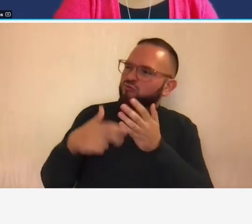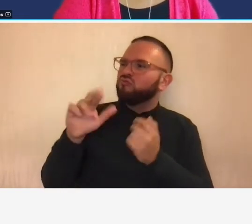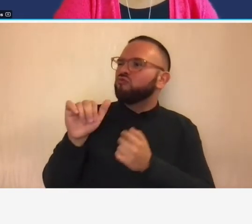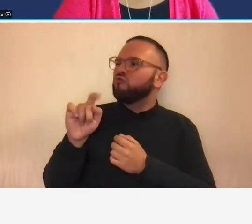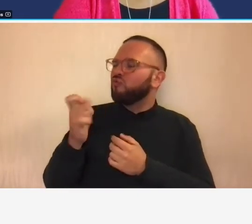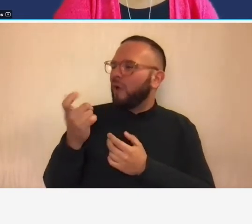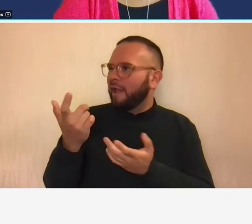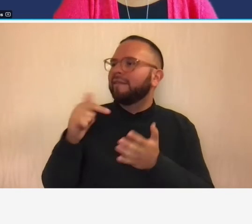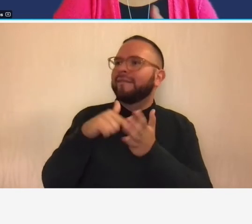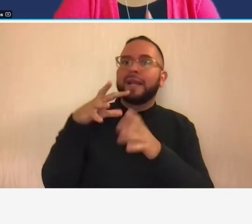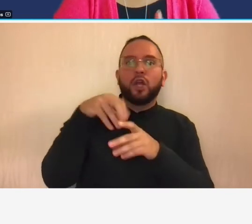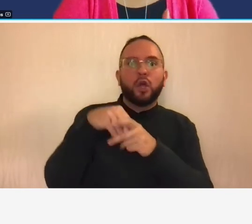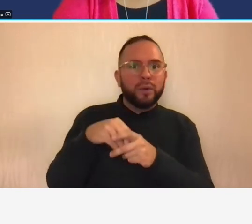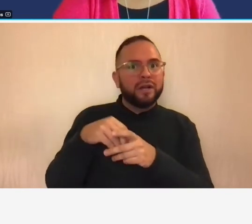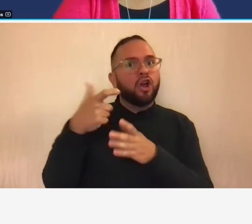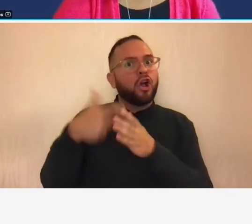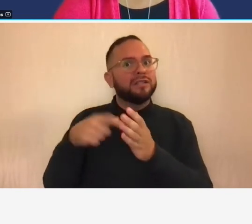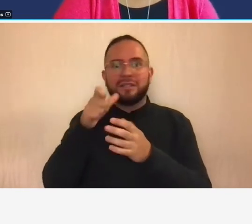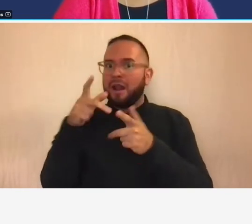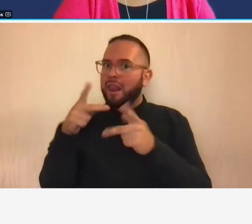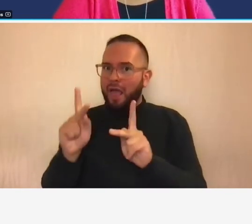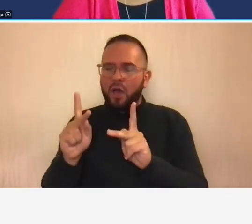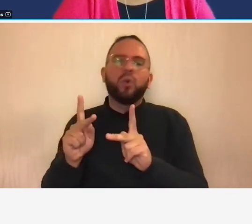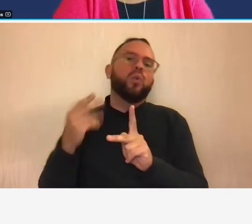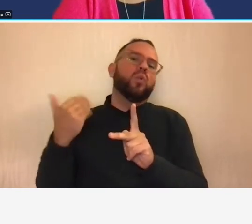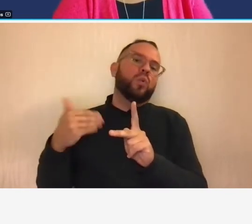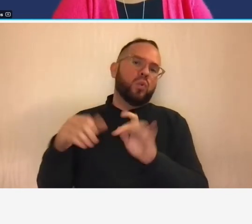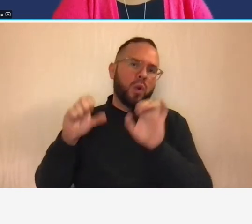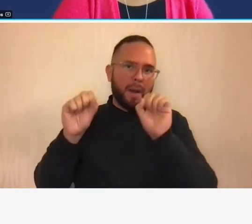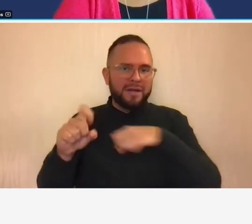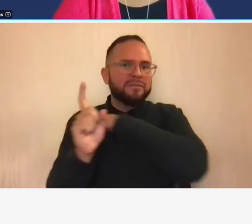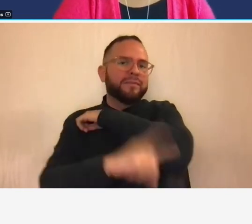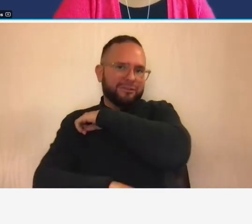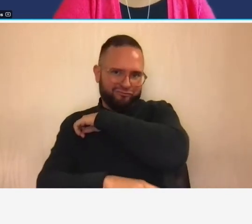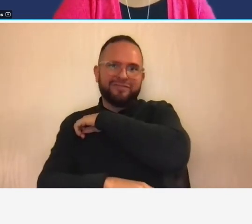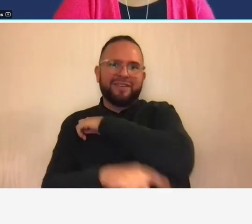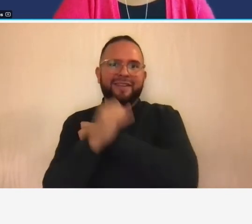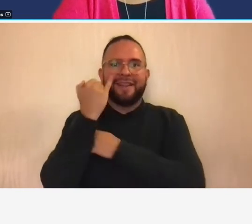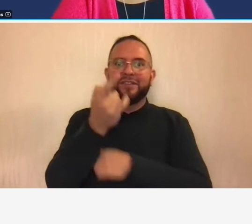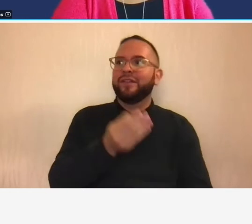costs there can be penalties associated with passing such costs onto the government and